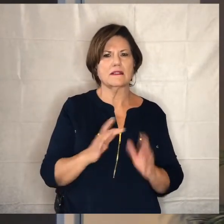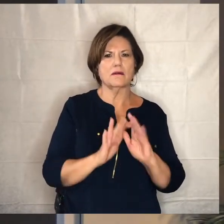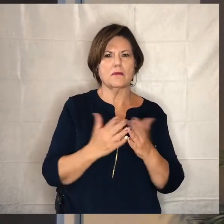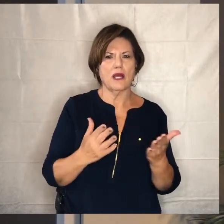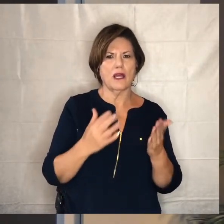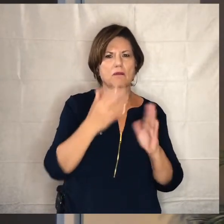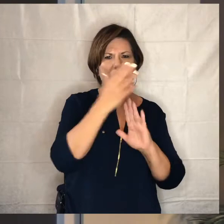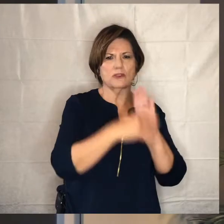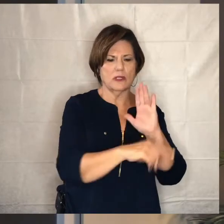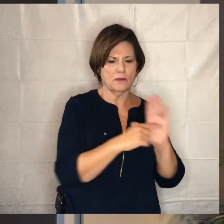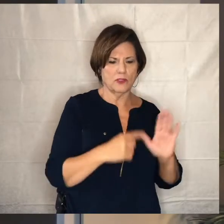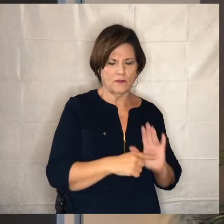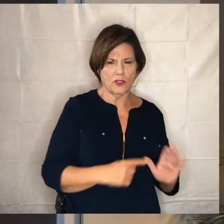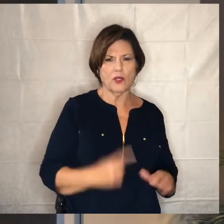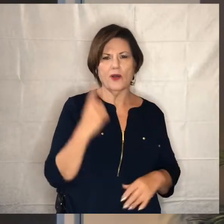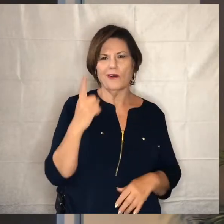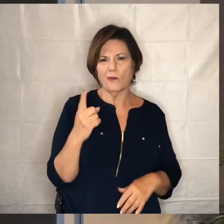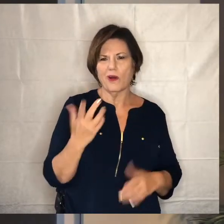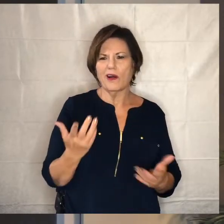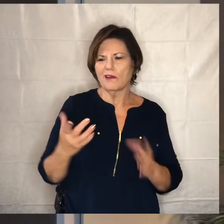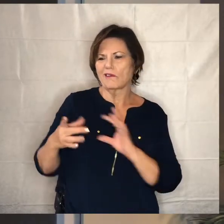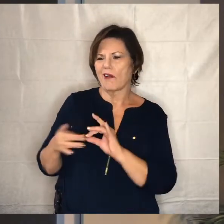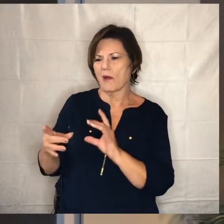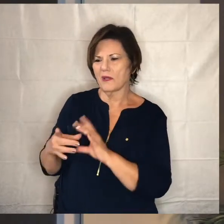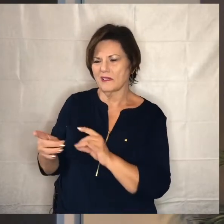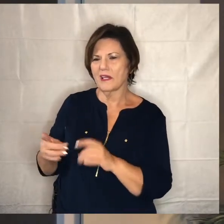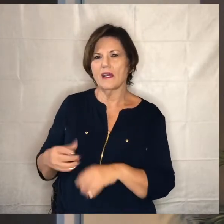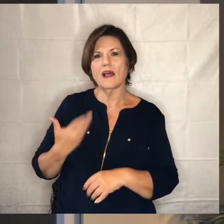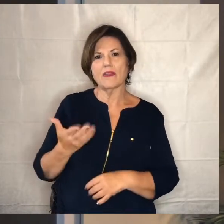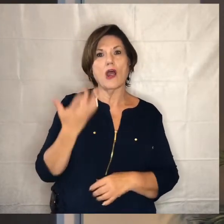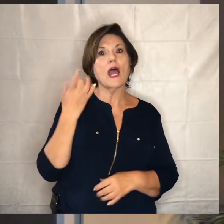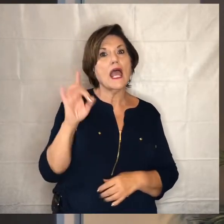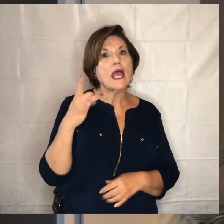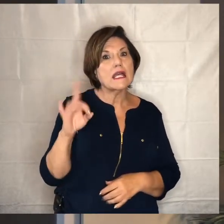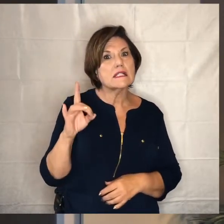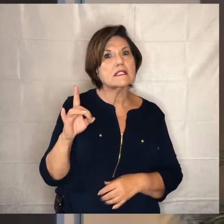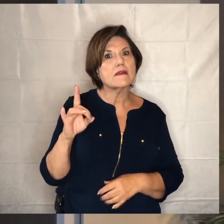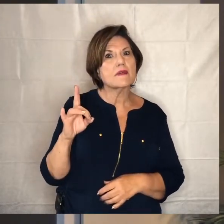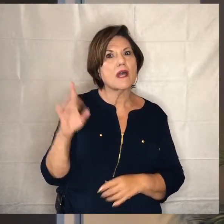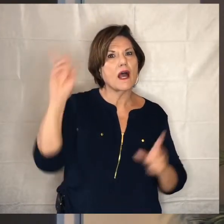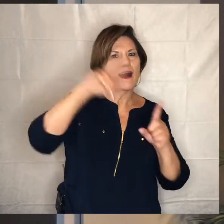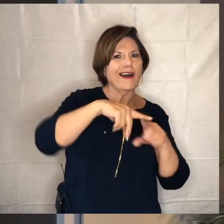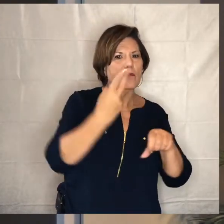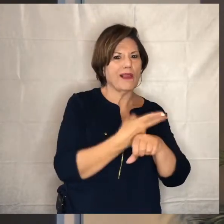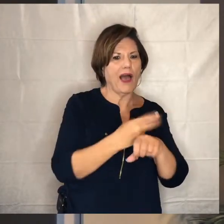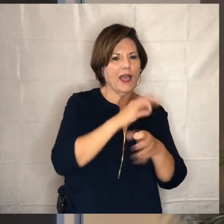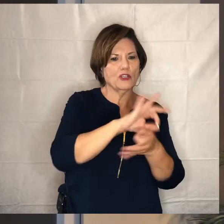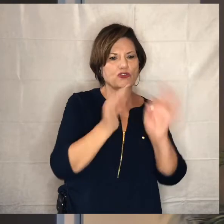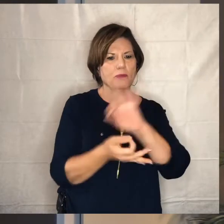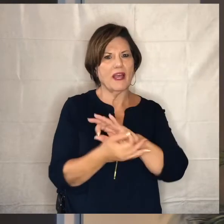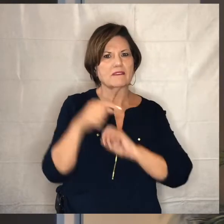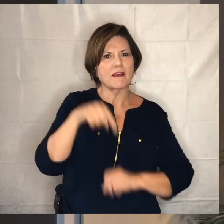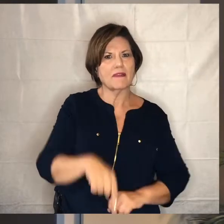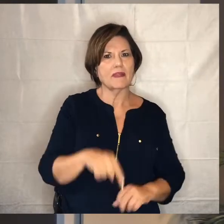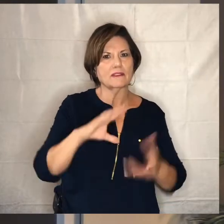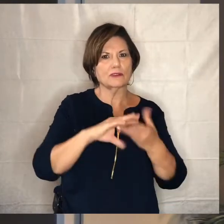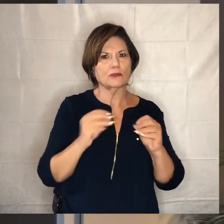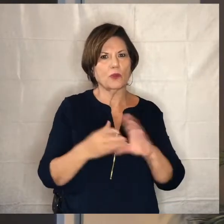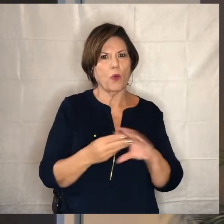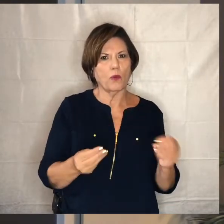particular biblical commentary there were 18 different interpretations of this particular parable and so what i'm going to do is